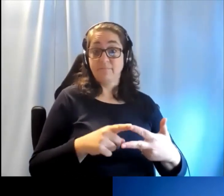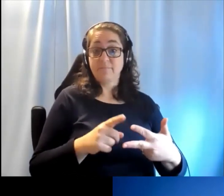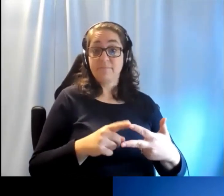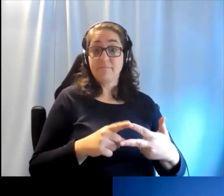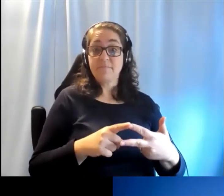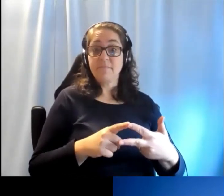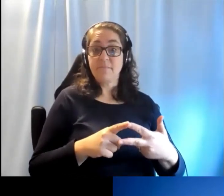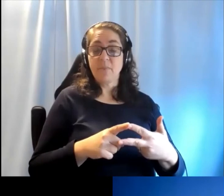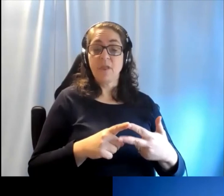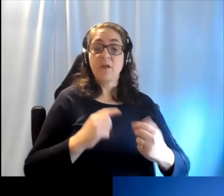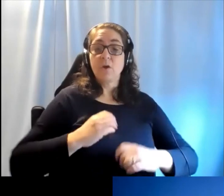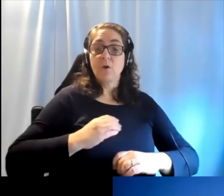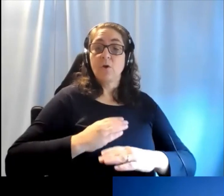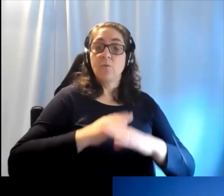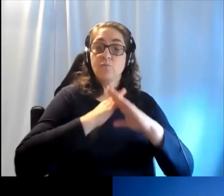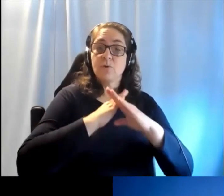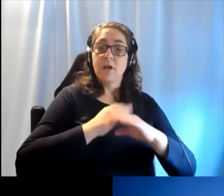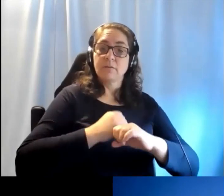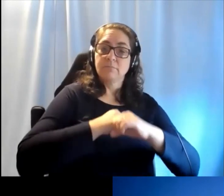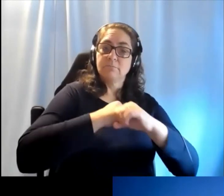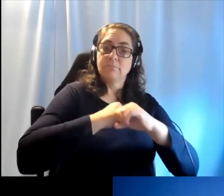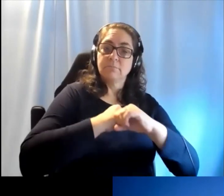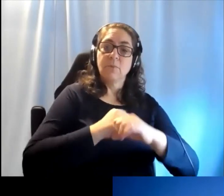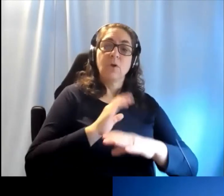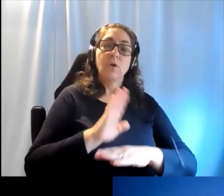Second message would be to protect your ears and your hearing.